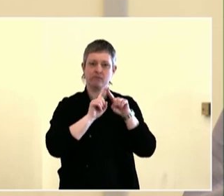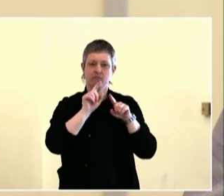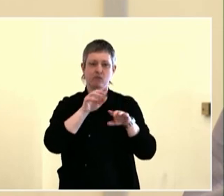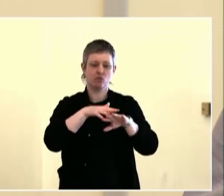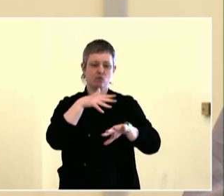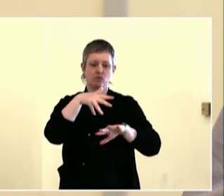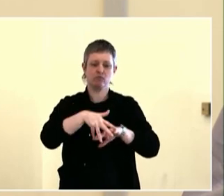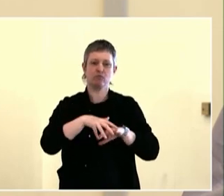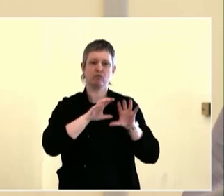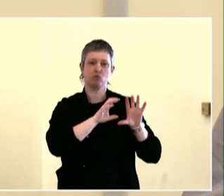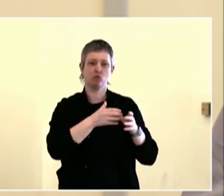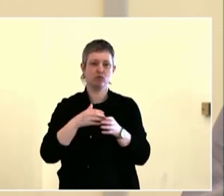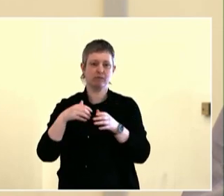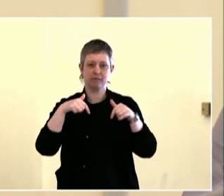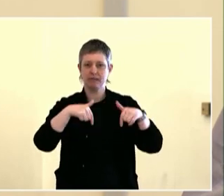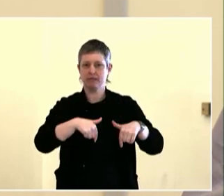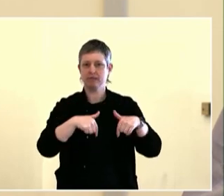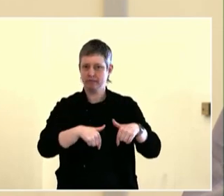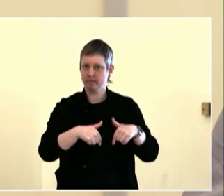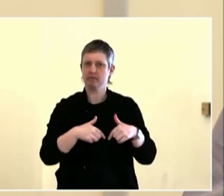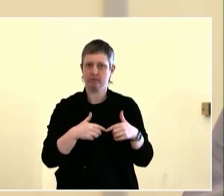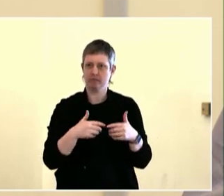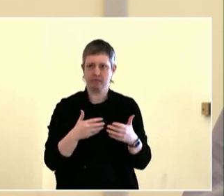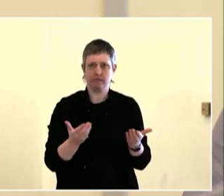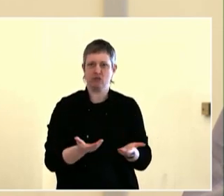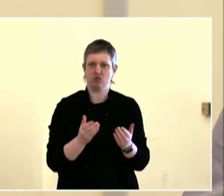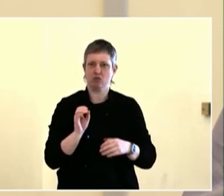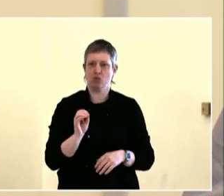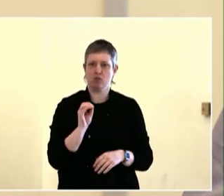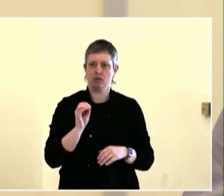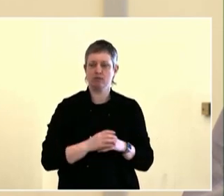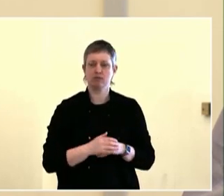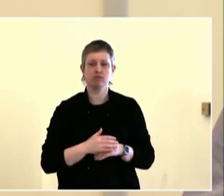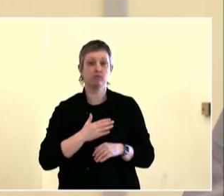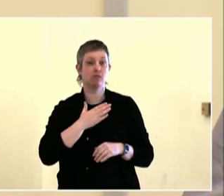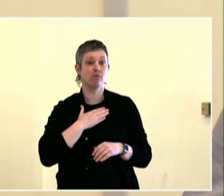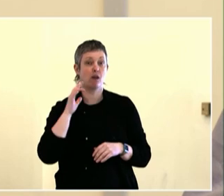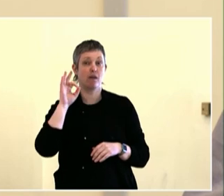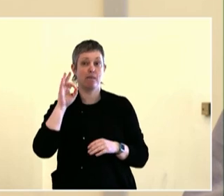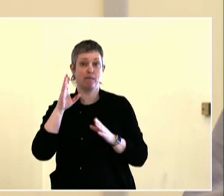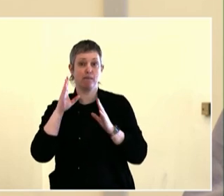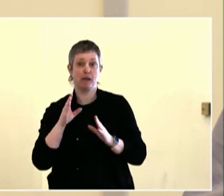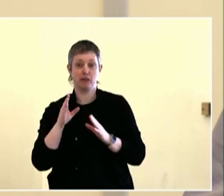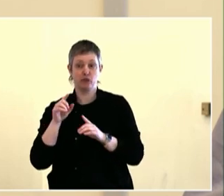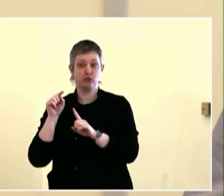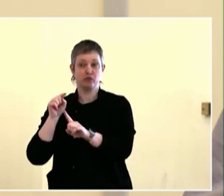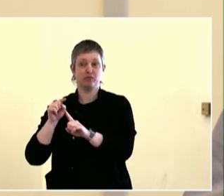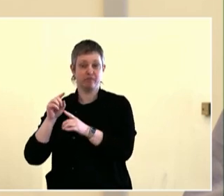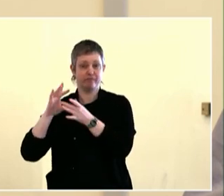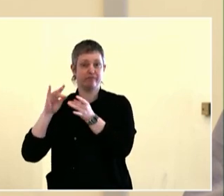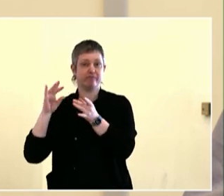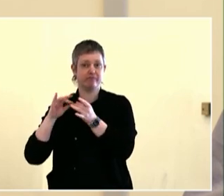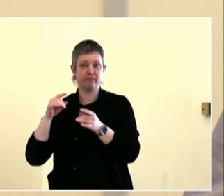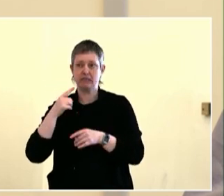These folks are sometimes selected by their peers, sometimes appointed by their peers, sometimes appointed by